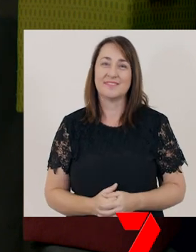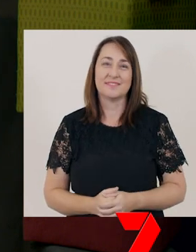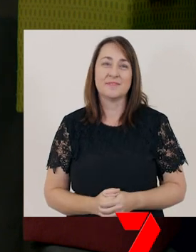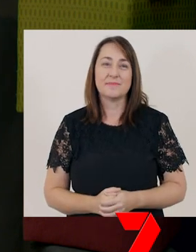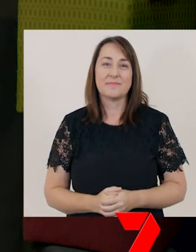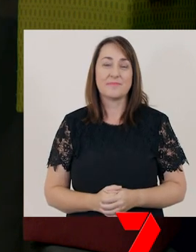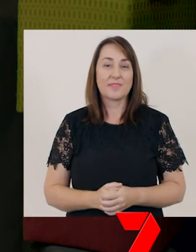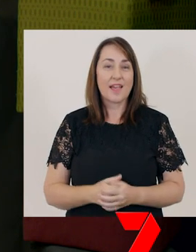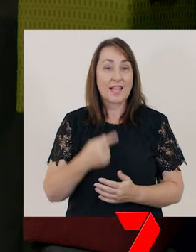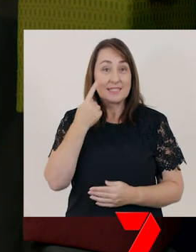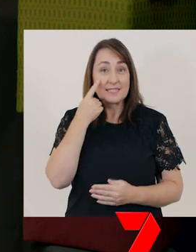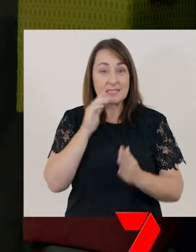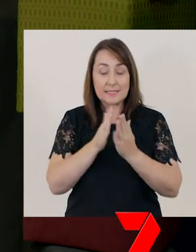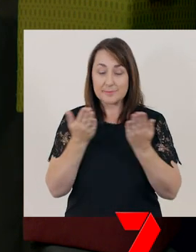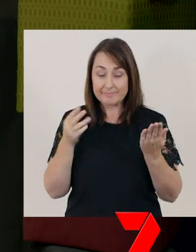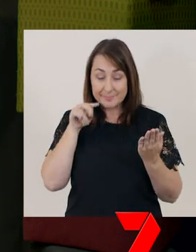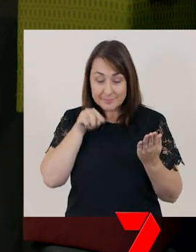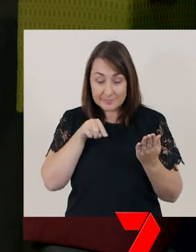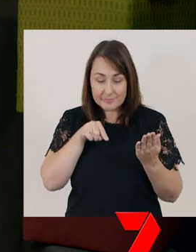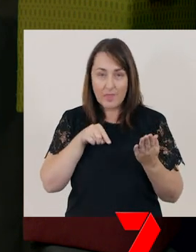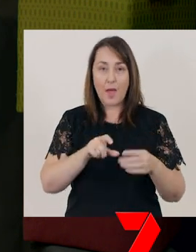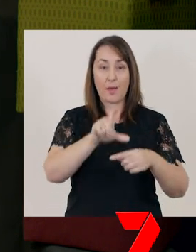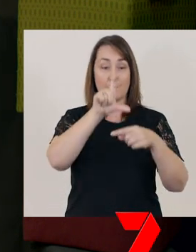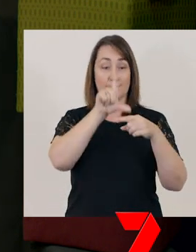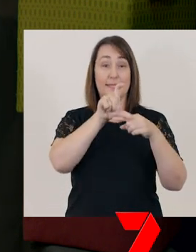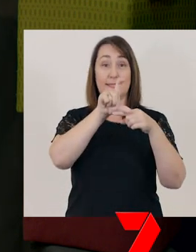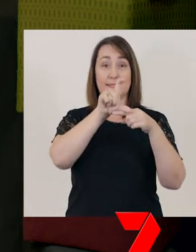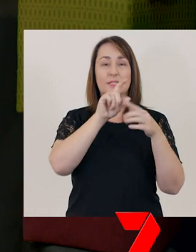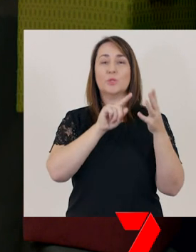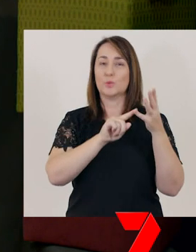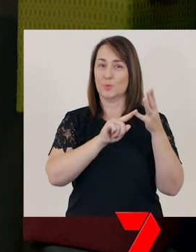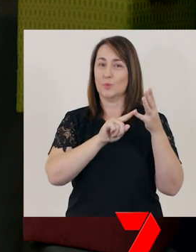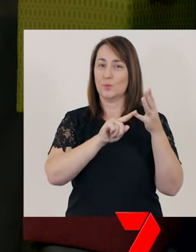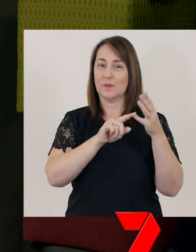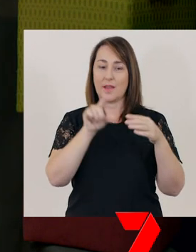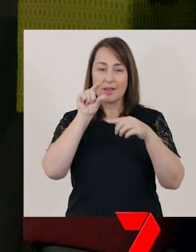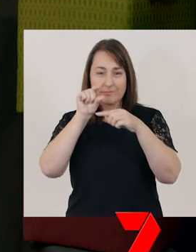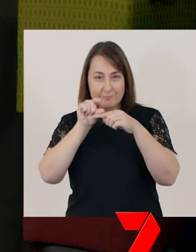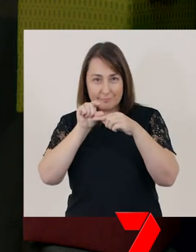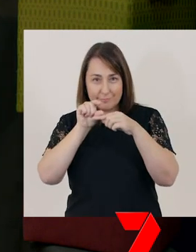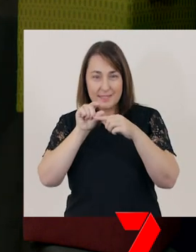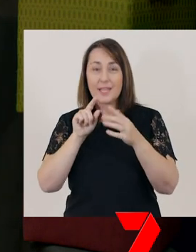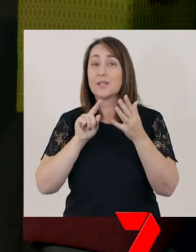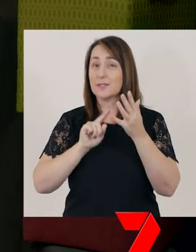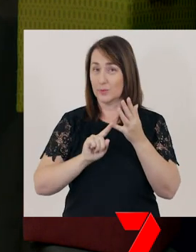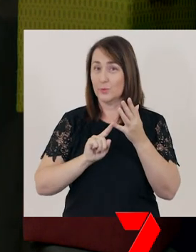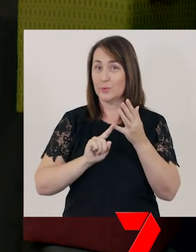I can see the upper-case letter ‘U’ and the lower-case letter ‘u’.